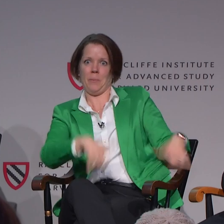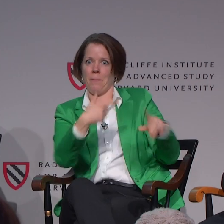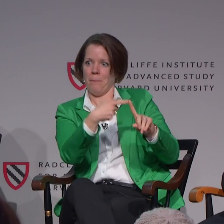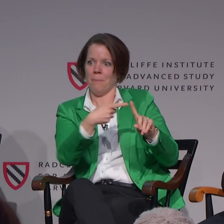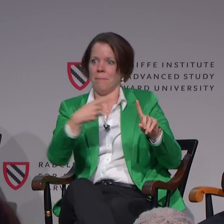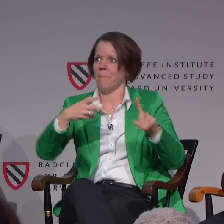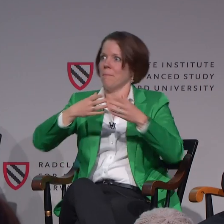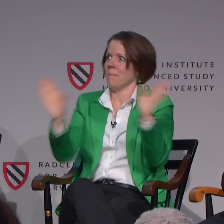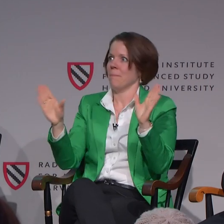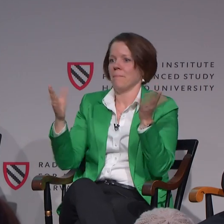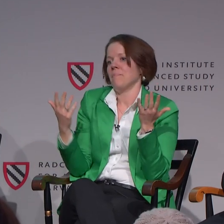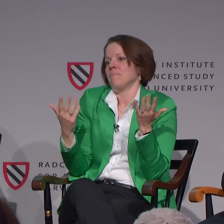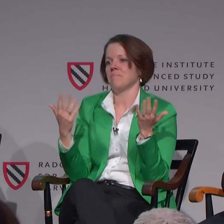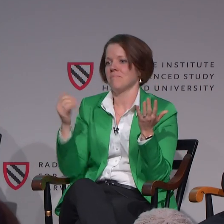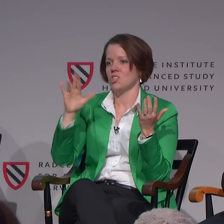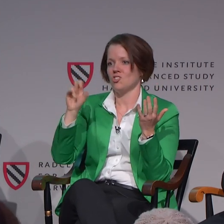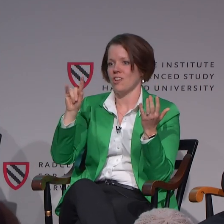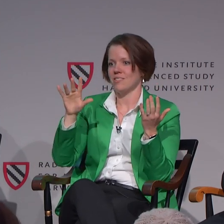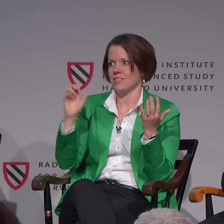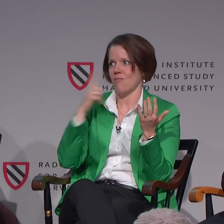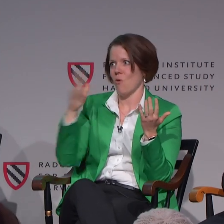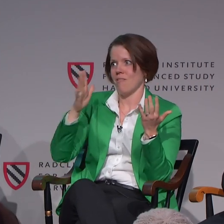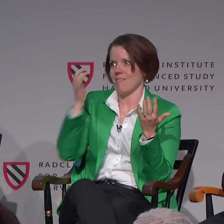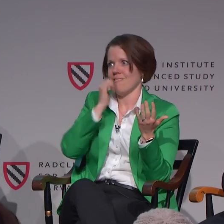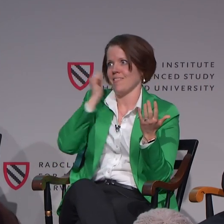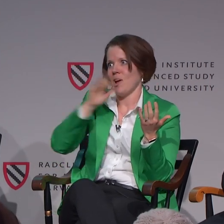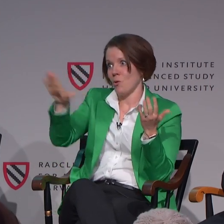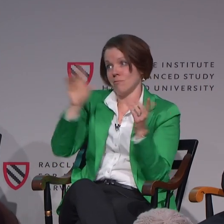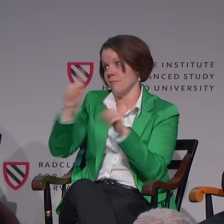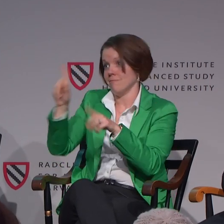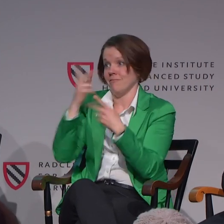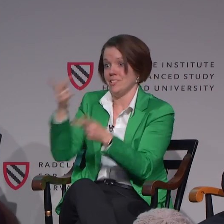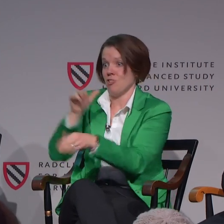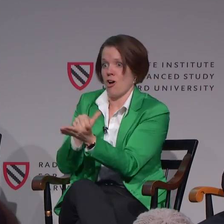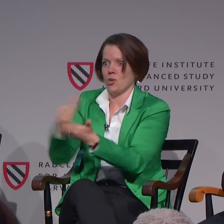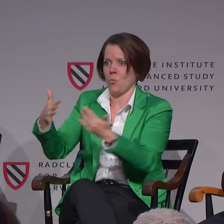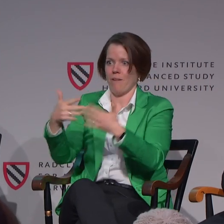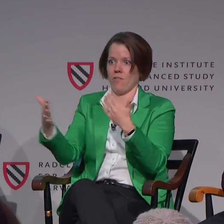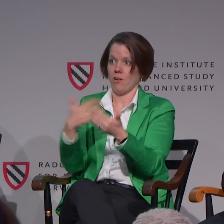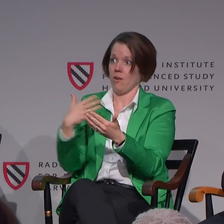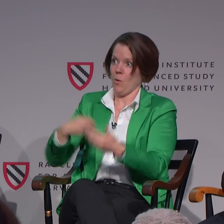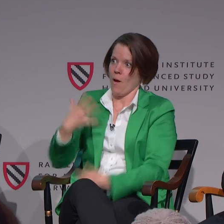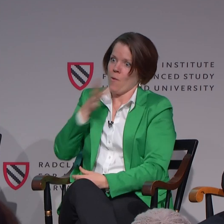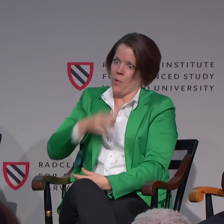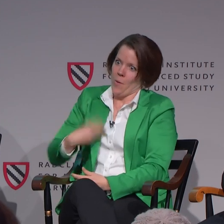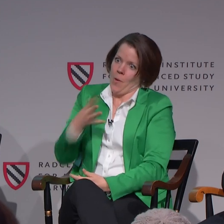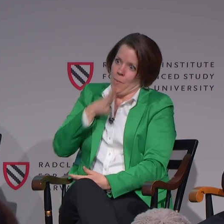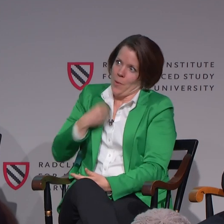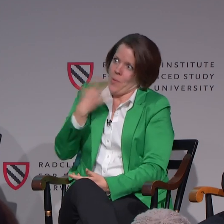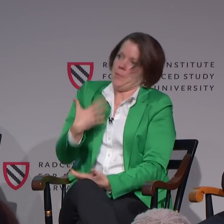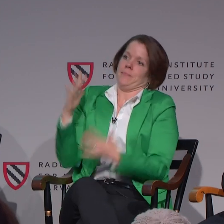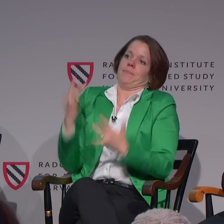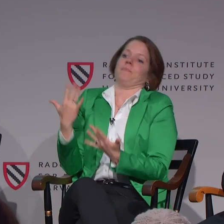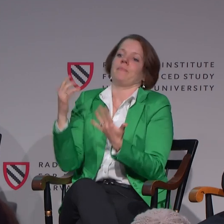It's justice within the justice system, if you think about it. So it's a double layer there as it is. So whether it's dealing in the justice system,